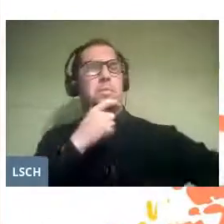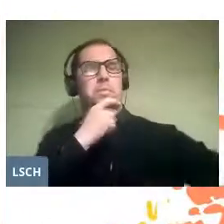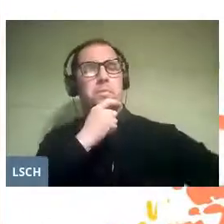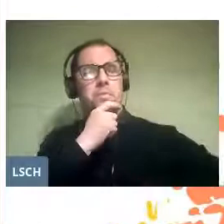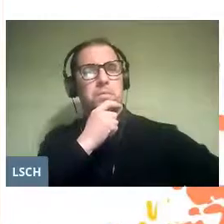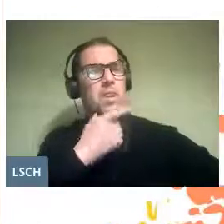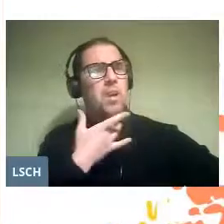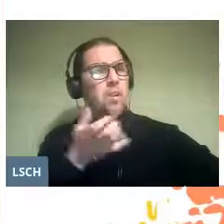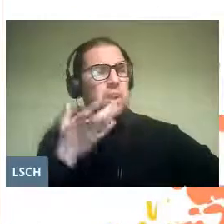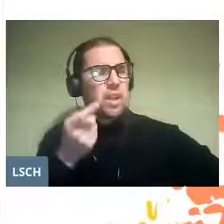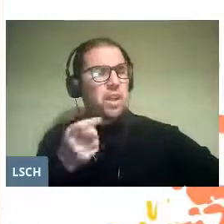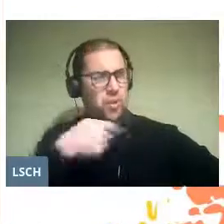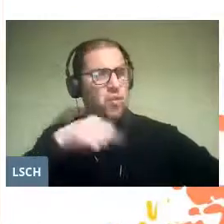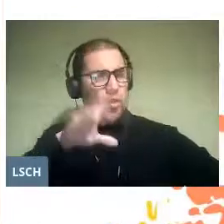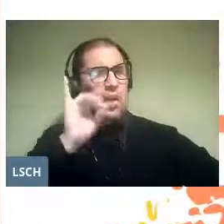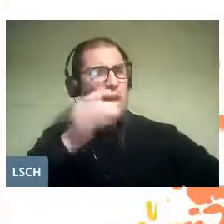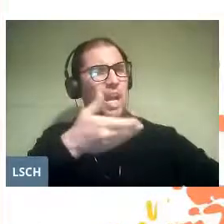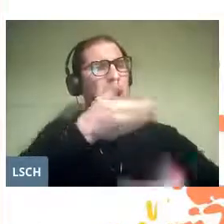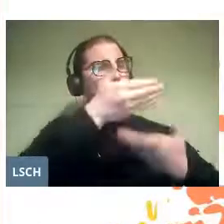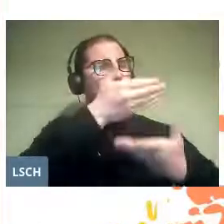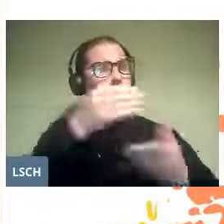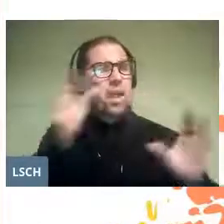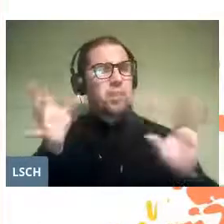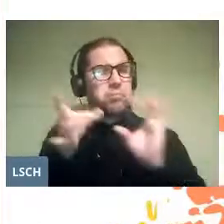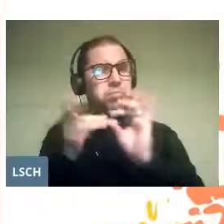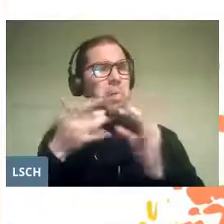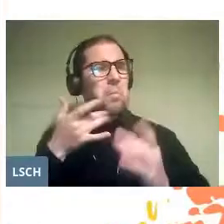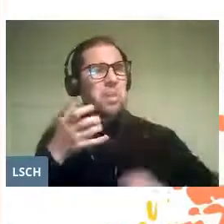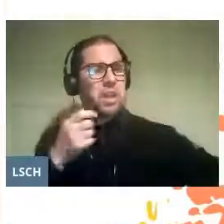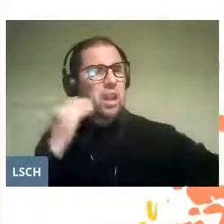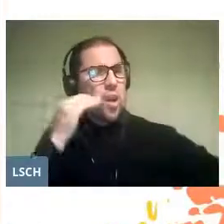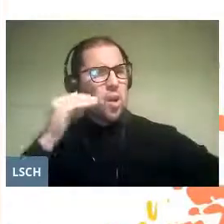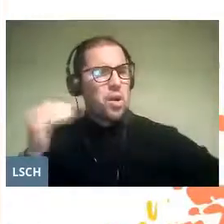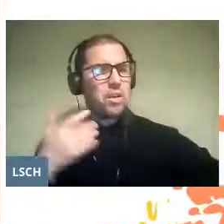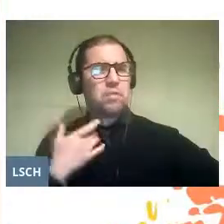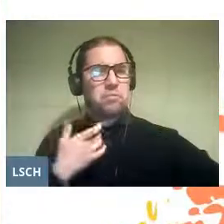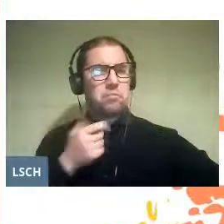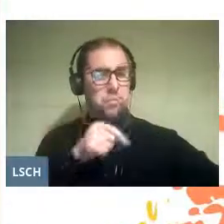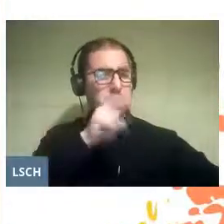why I chose this point of view to refer to an artistic genre